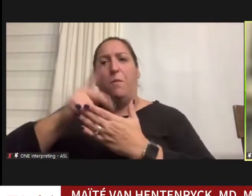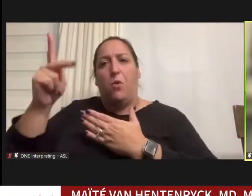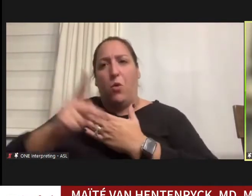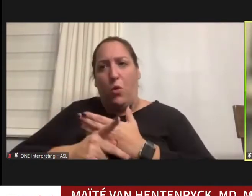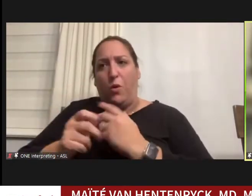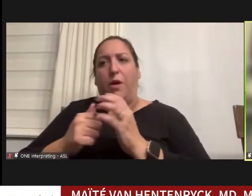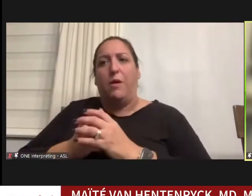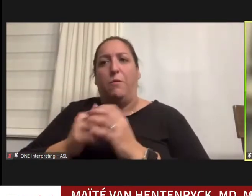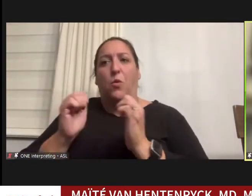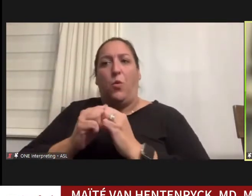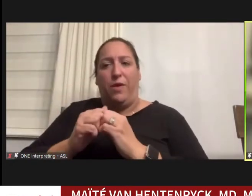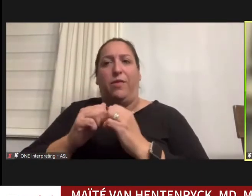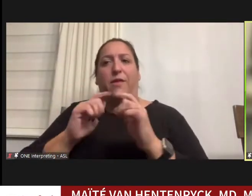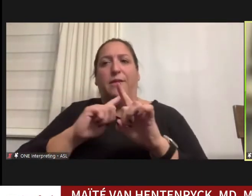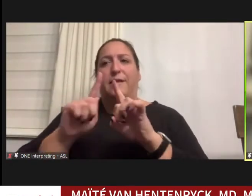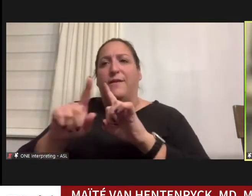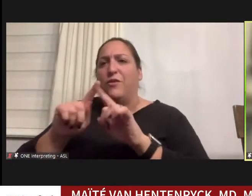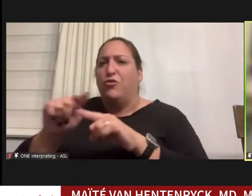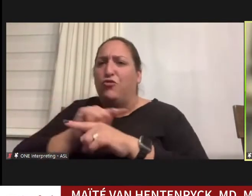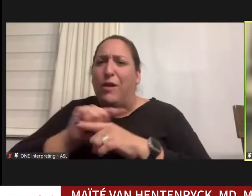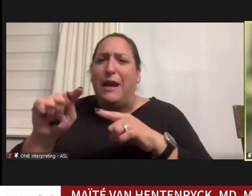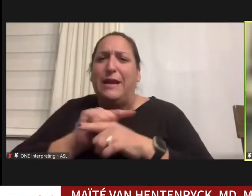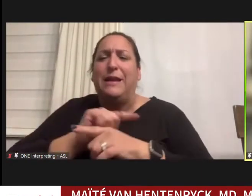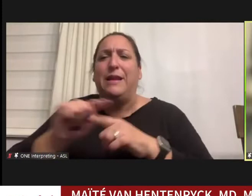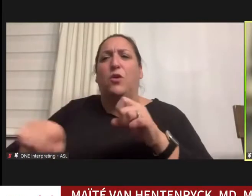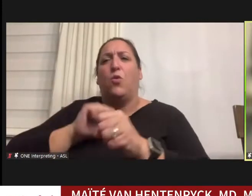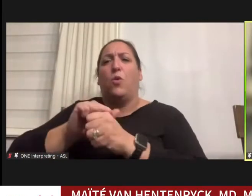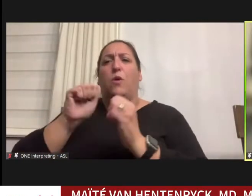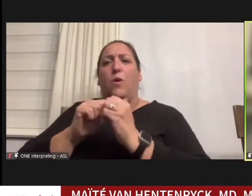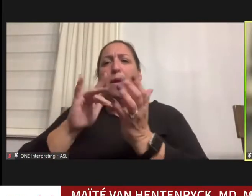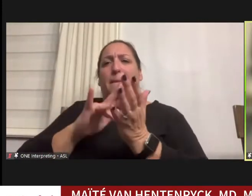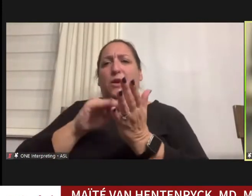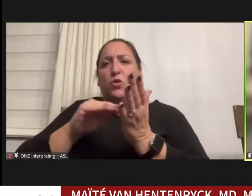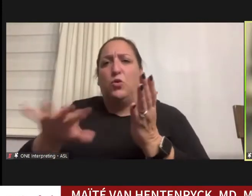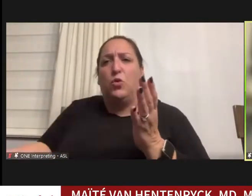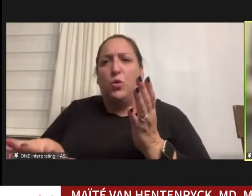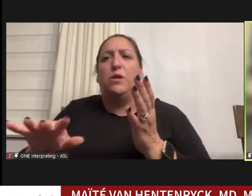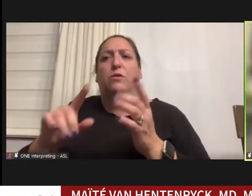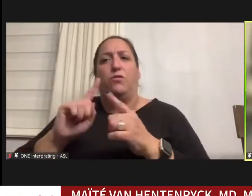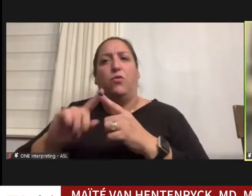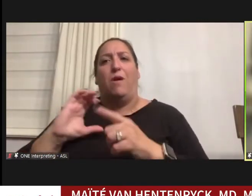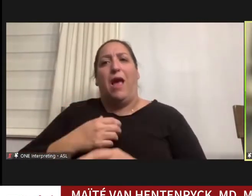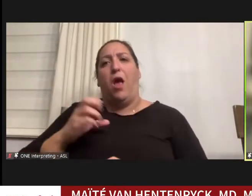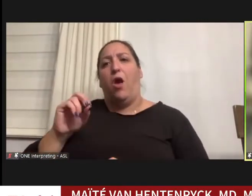and working with the medical school to make our experience more accessible for everyone critical